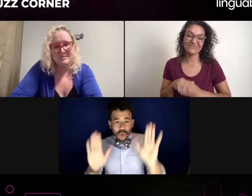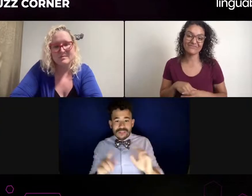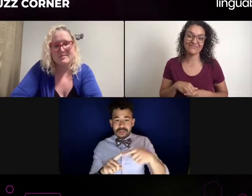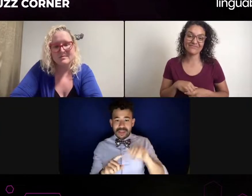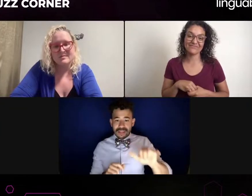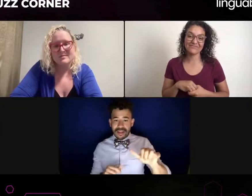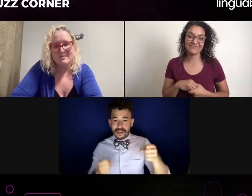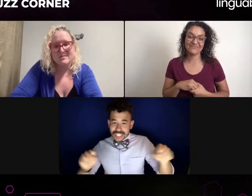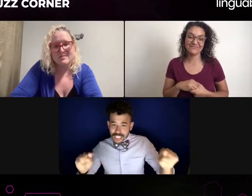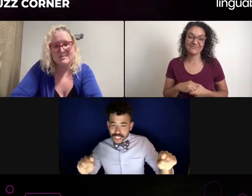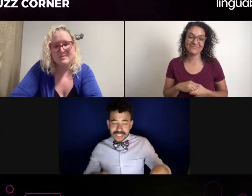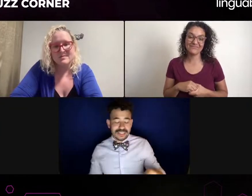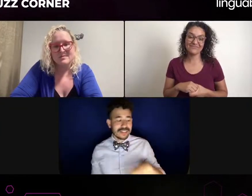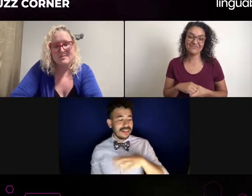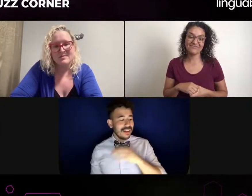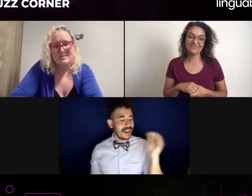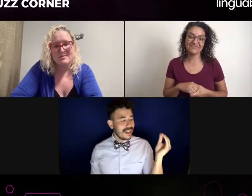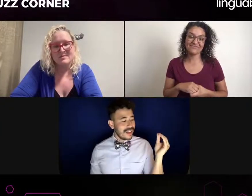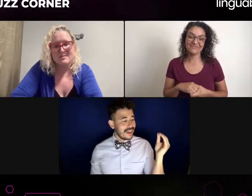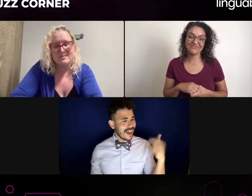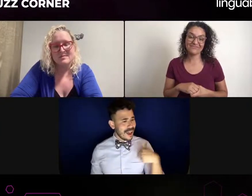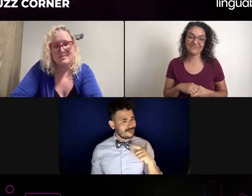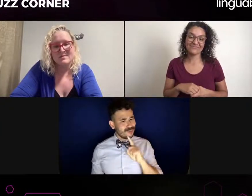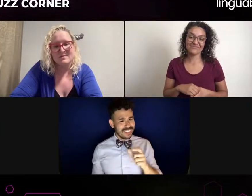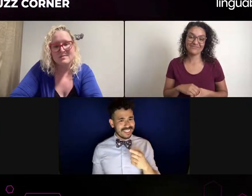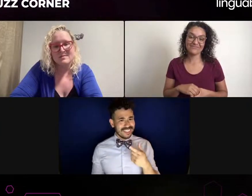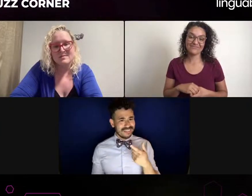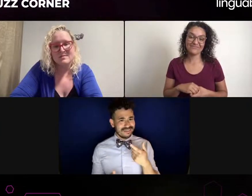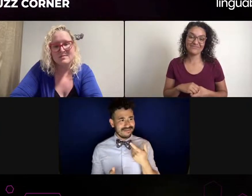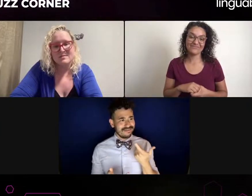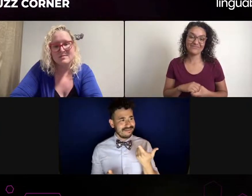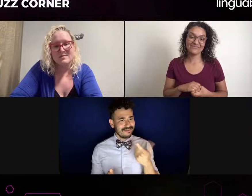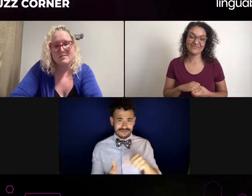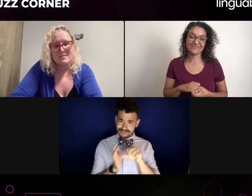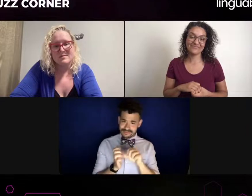what I wanted to say. I can share another experience I think pertains to something